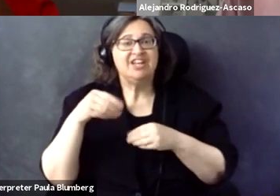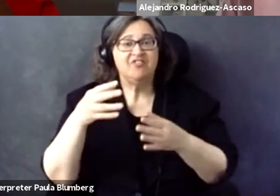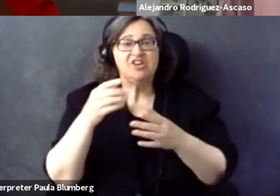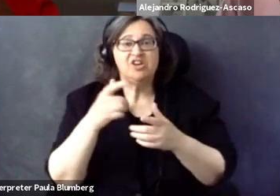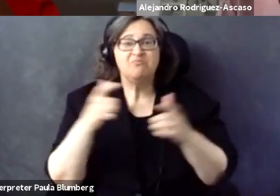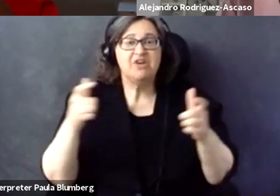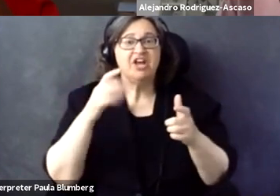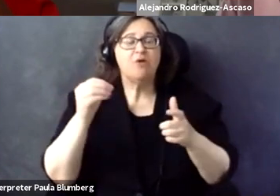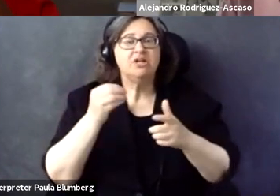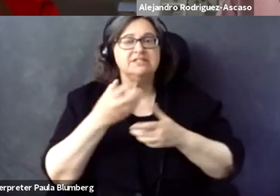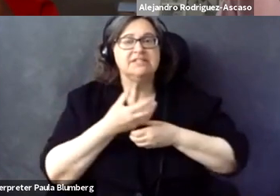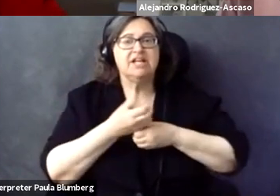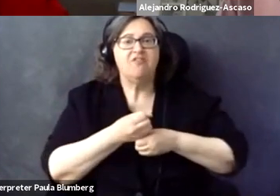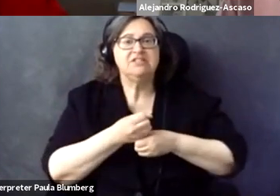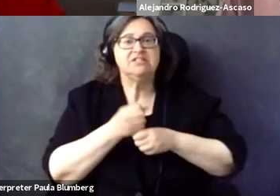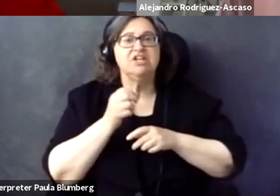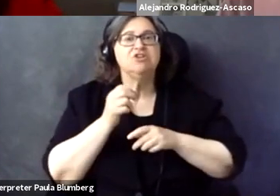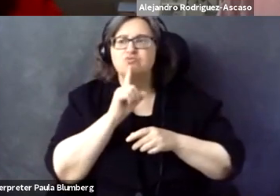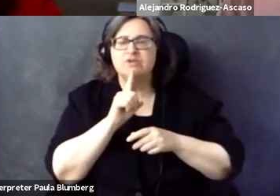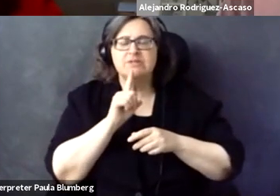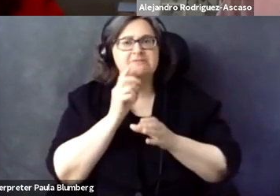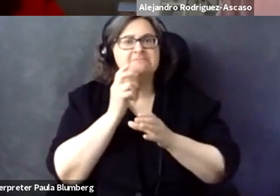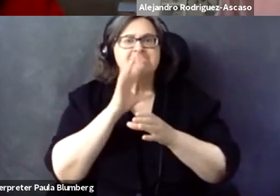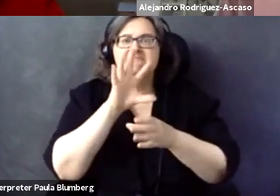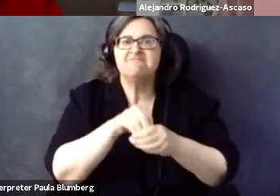wick ag 2.0, 2.1 has given